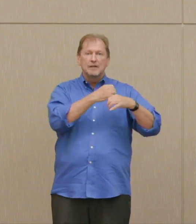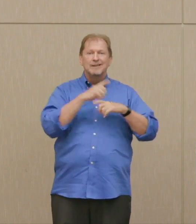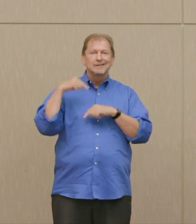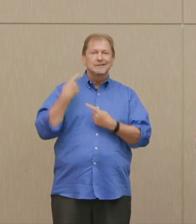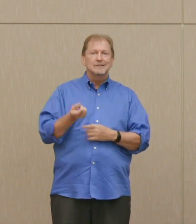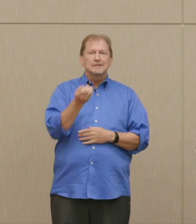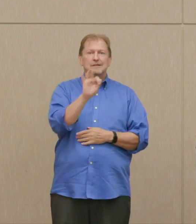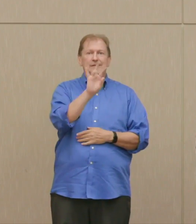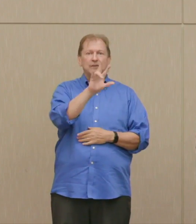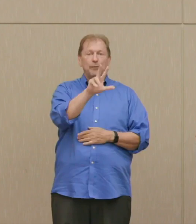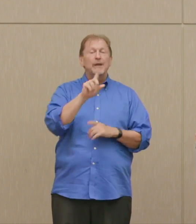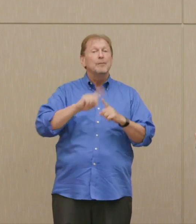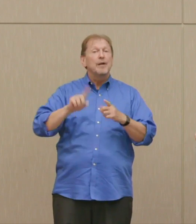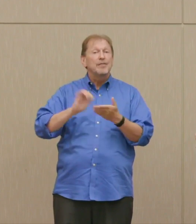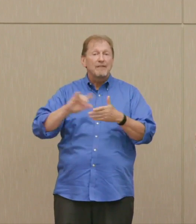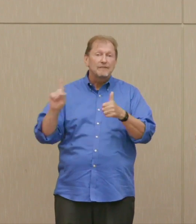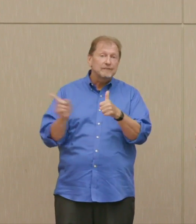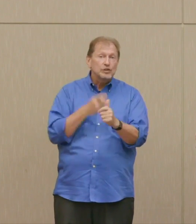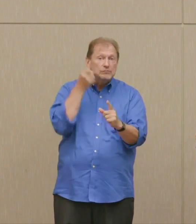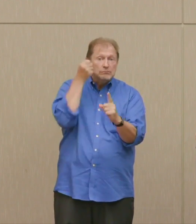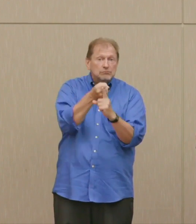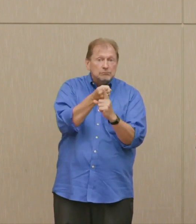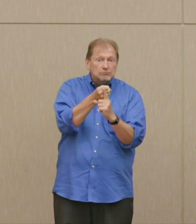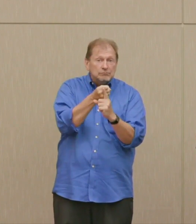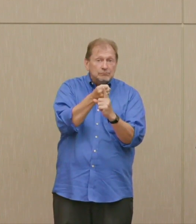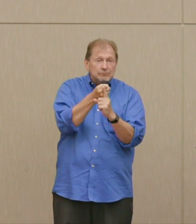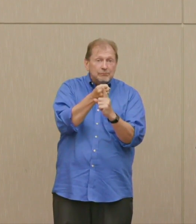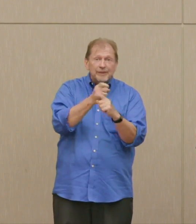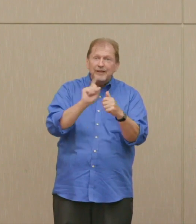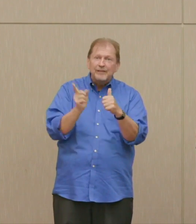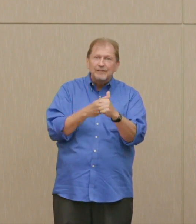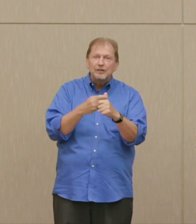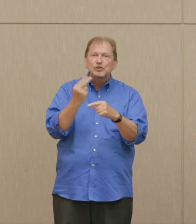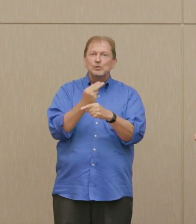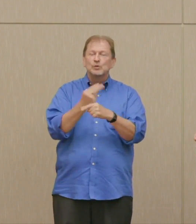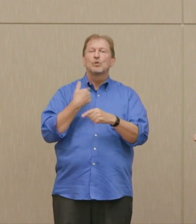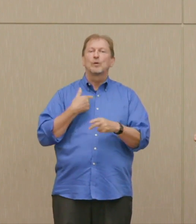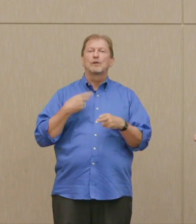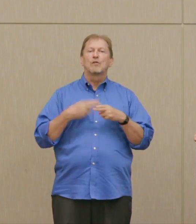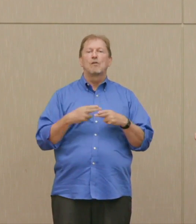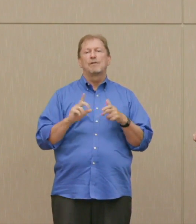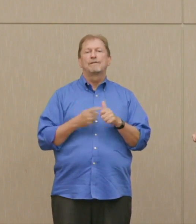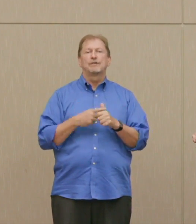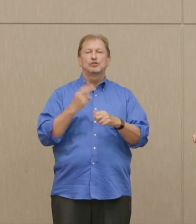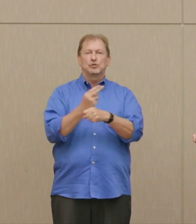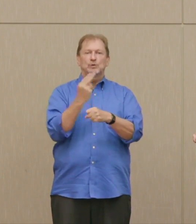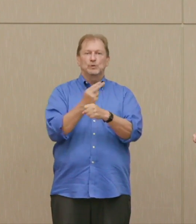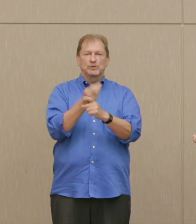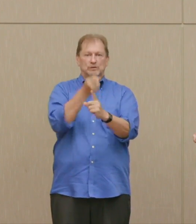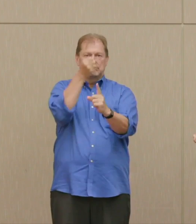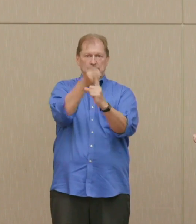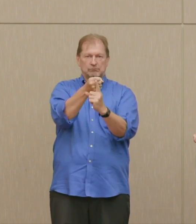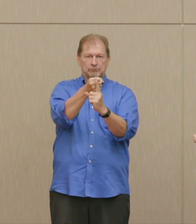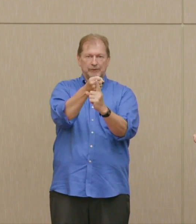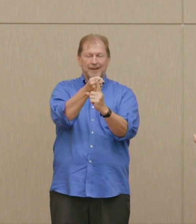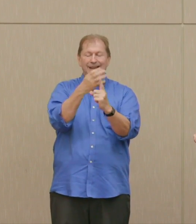first use was a first use, what we now call an initiation, and against a non-nuclear weapon